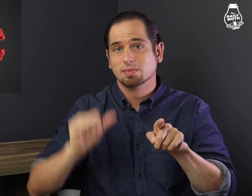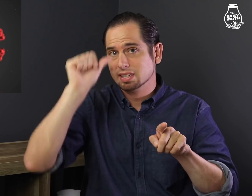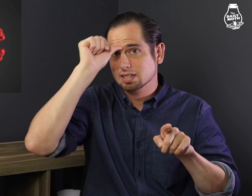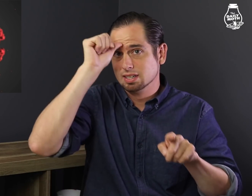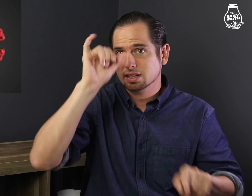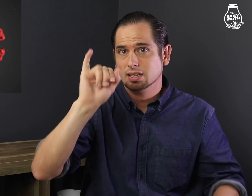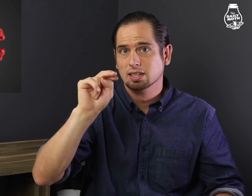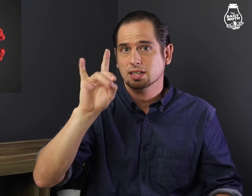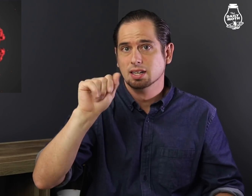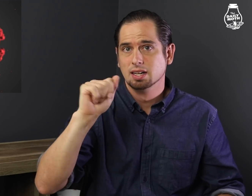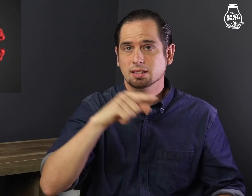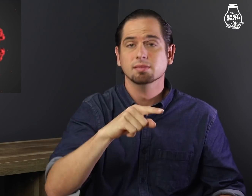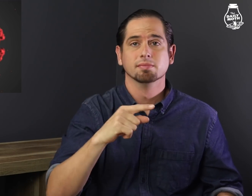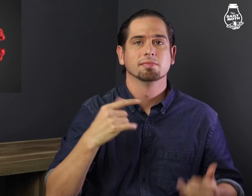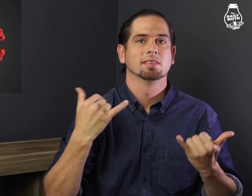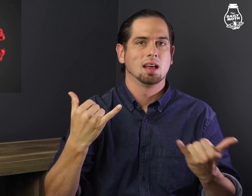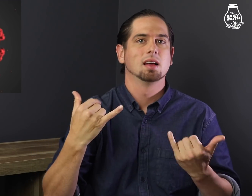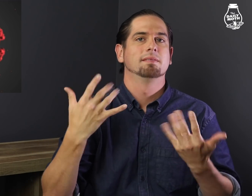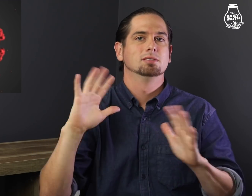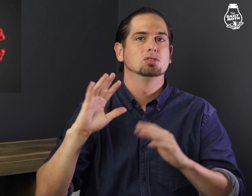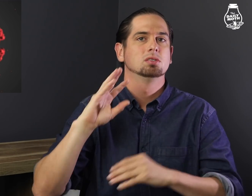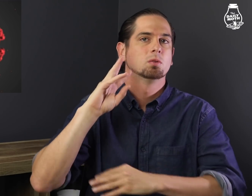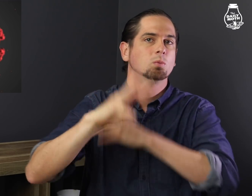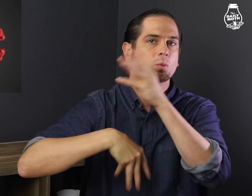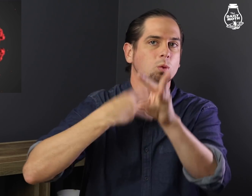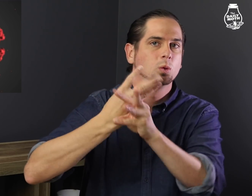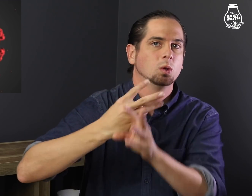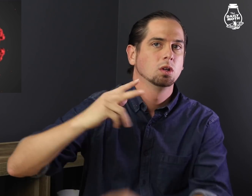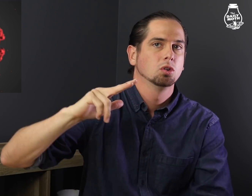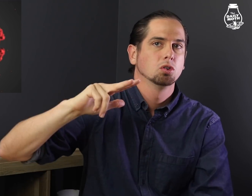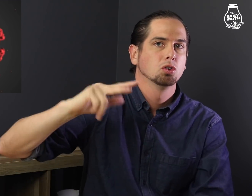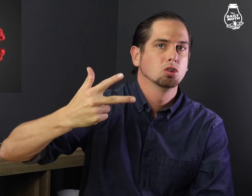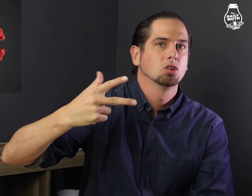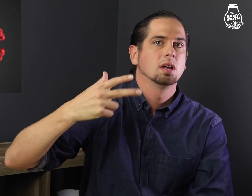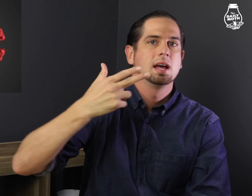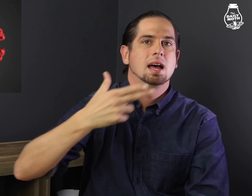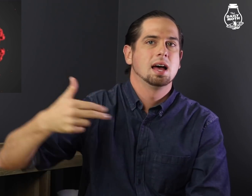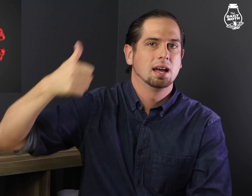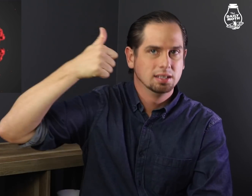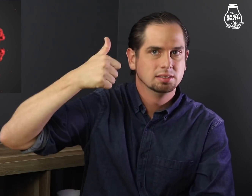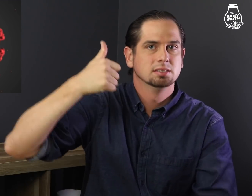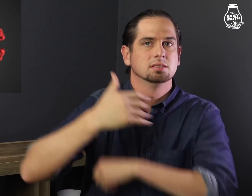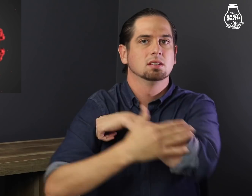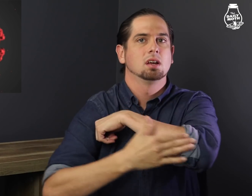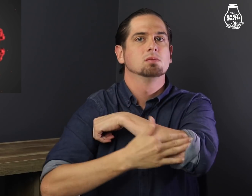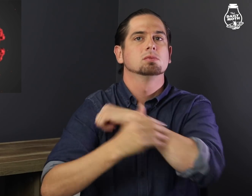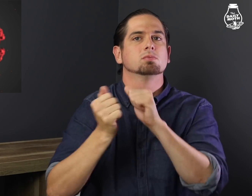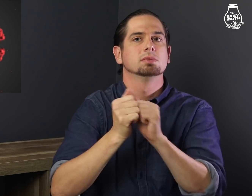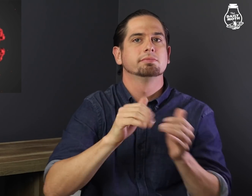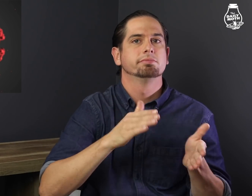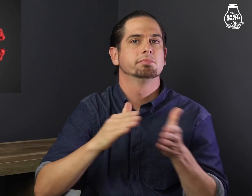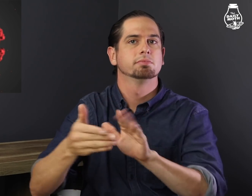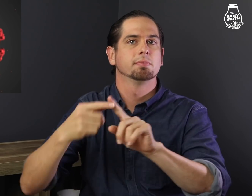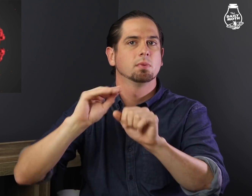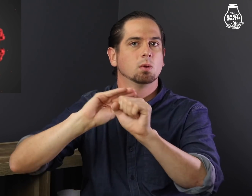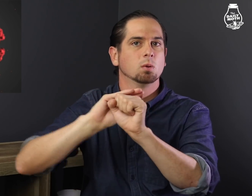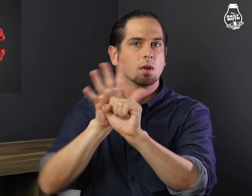India has the world's third-highest death toll from